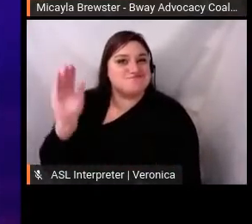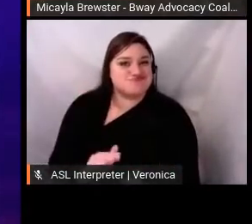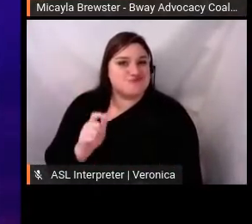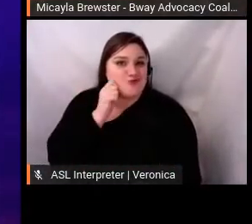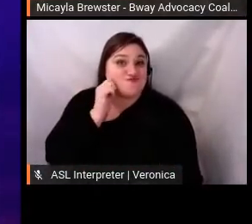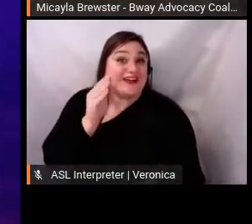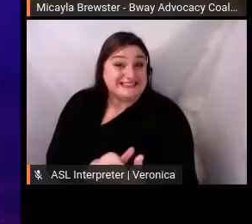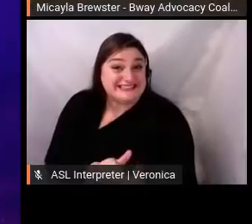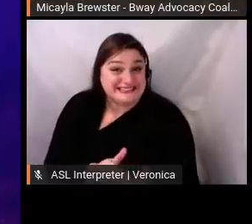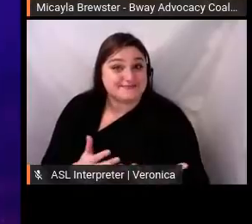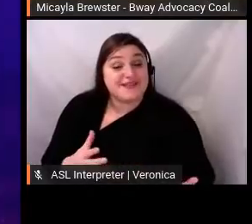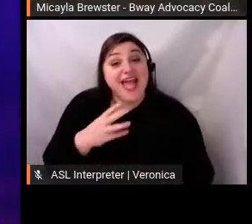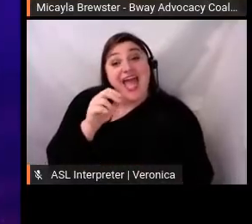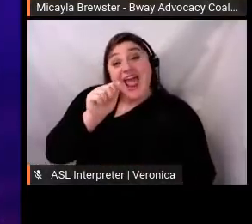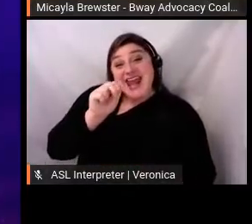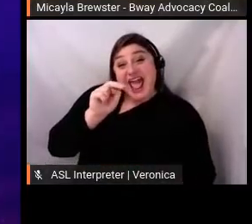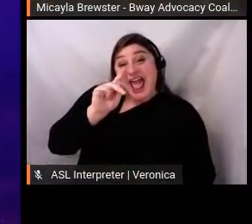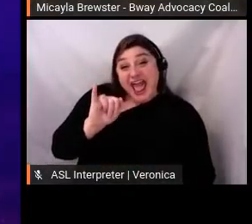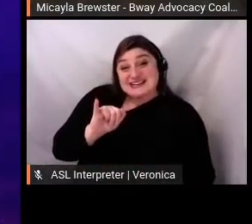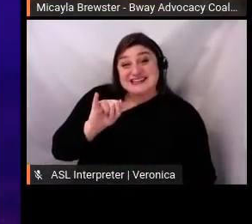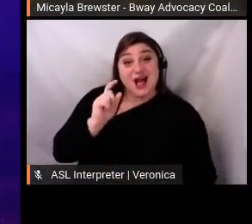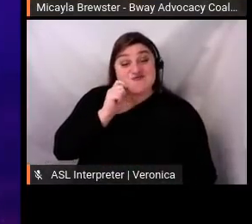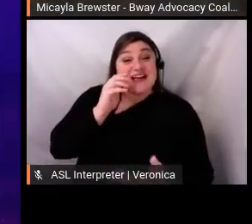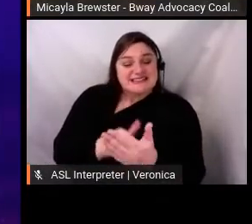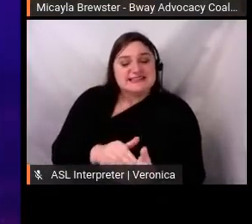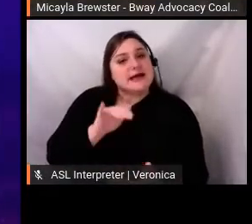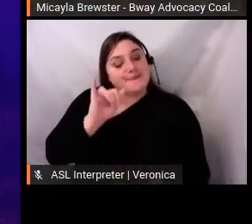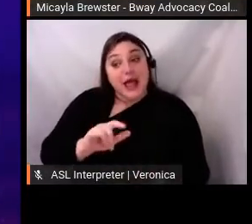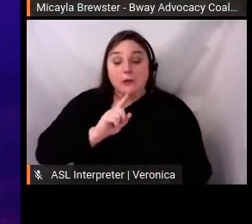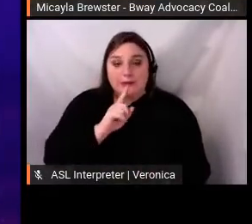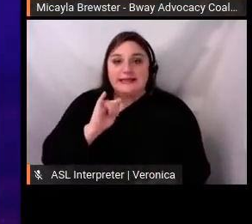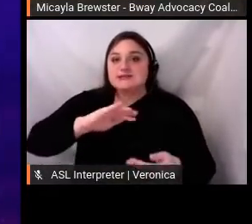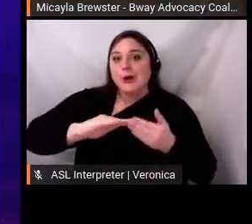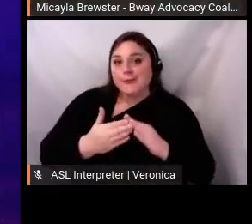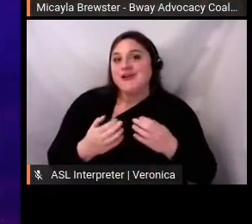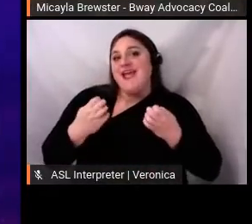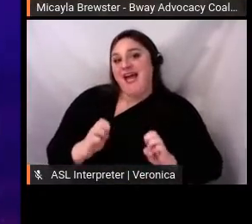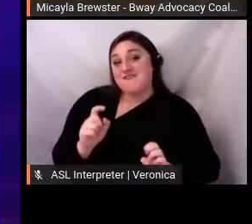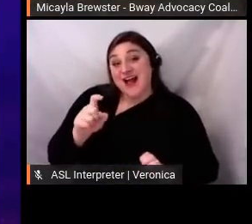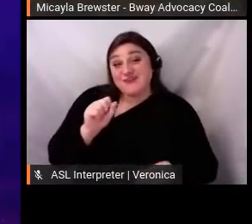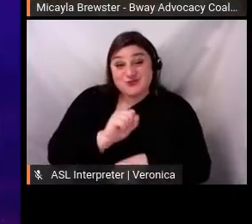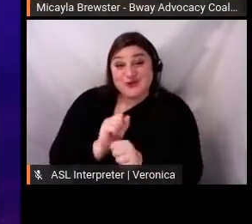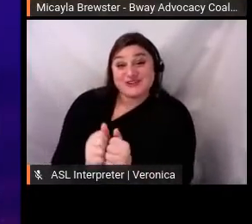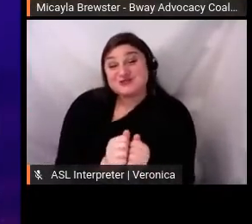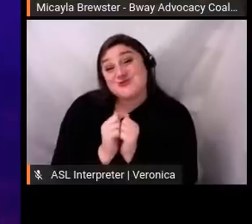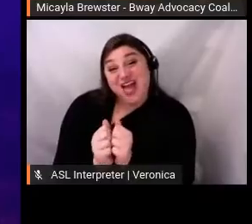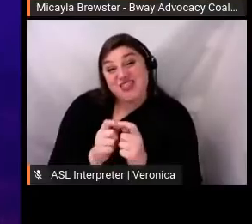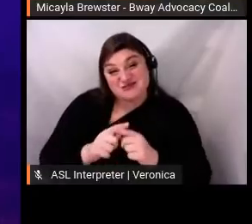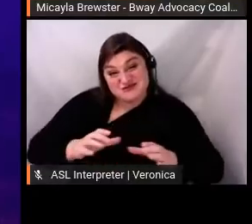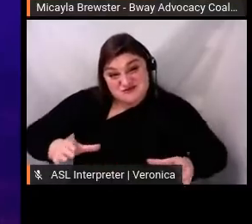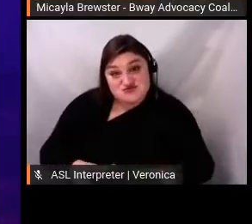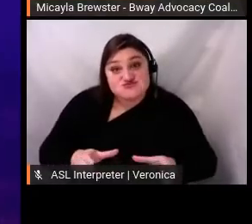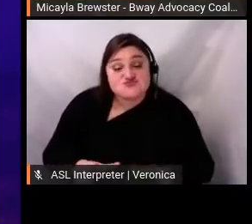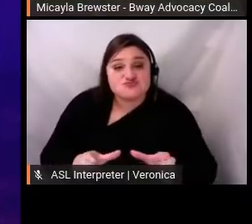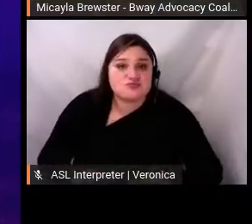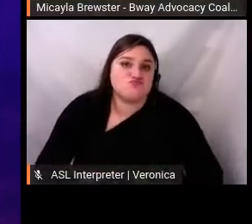that we, as a community, will have to work towards together. So. All that being said, I was also very aware that this is a very